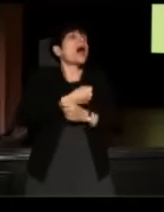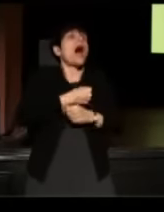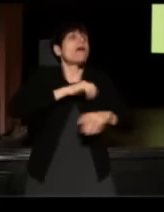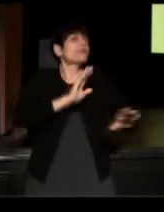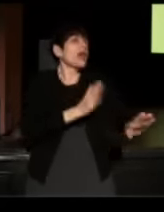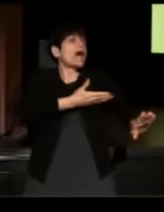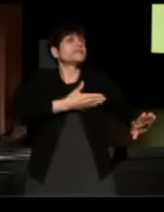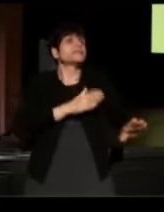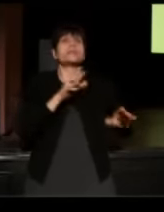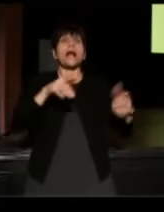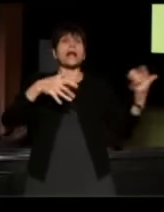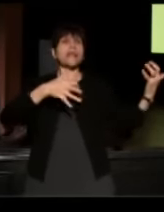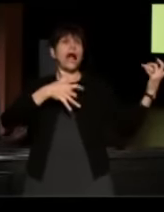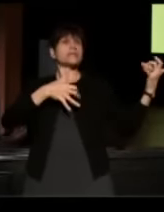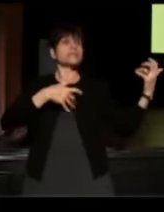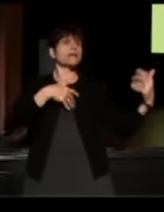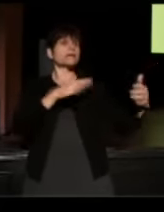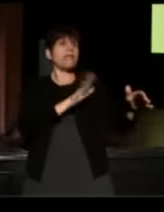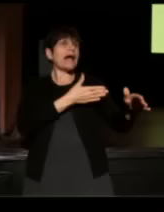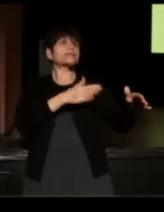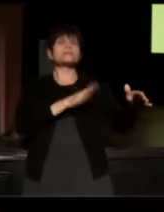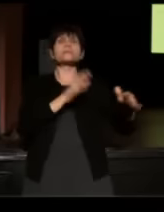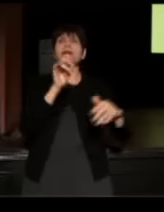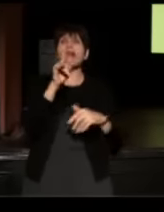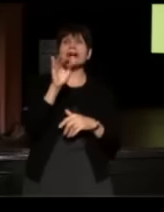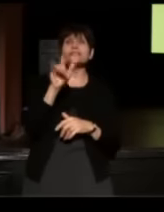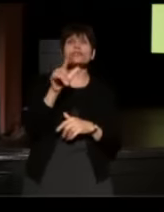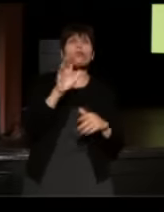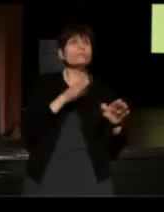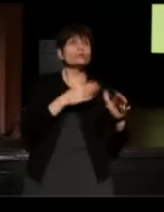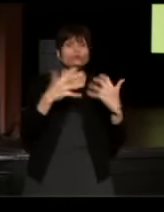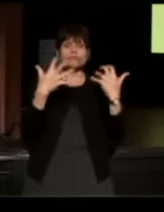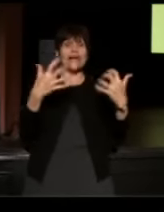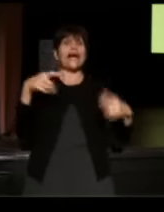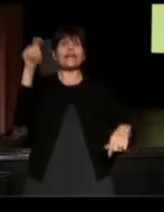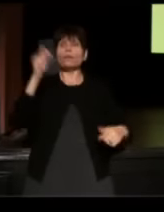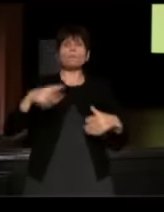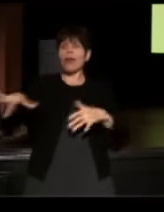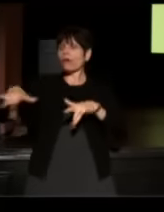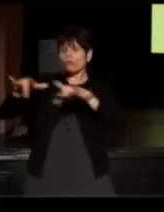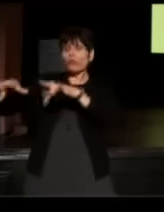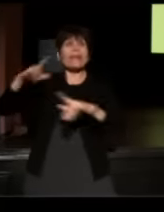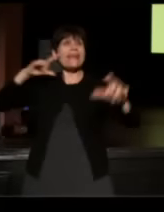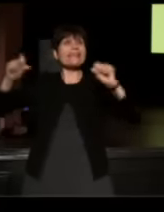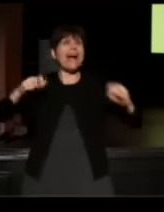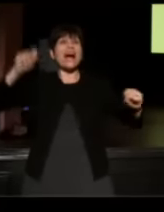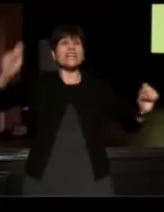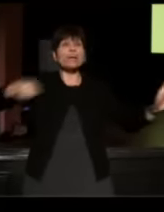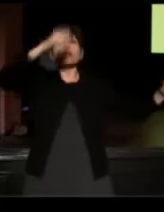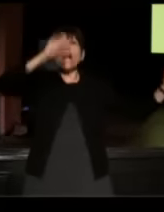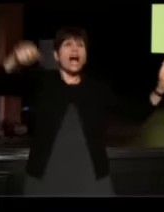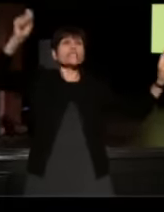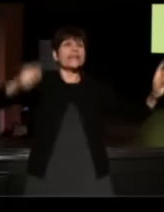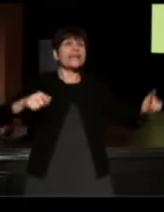And he would play it really loud and he would conduct the orchestra, and he's a little, fat, bald man